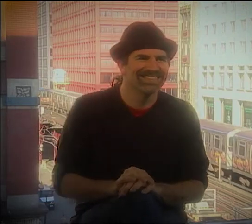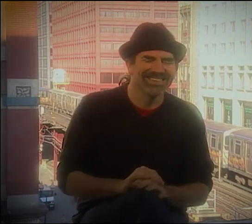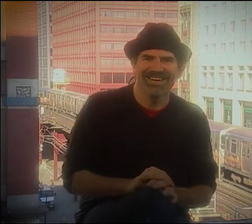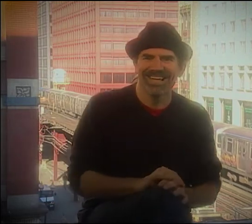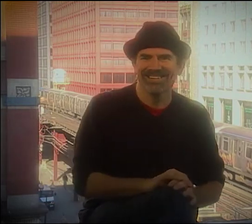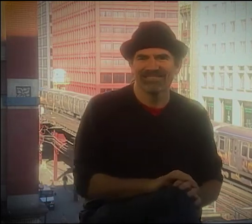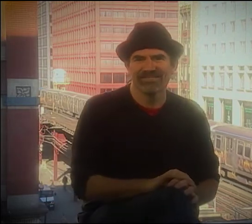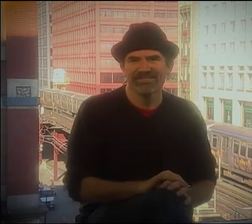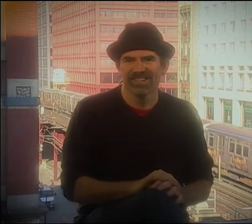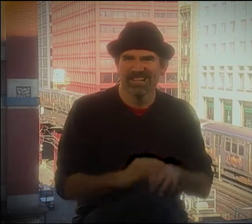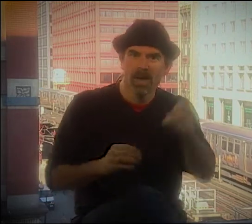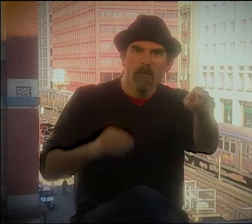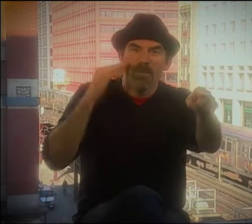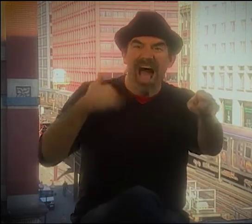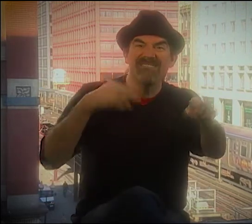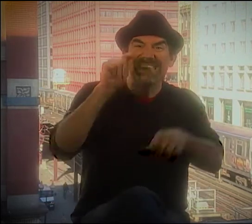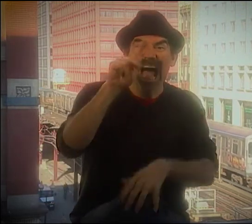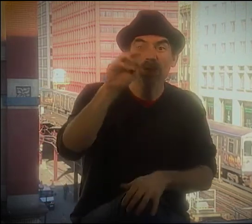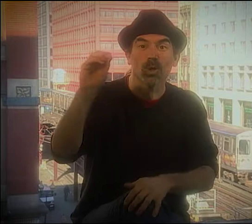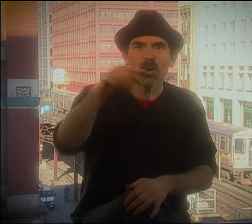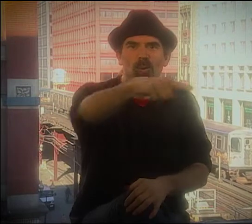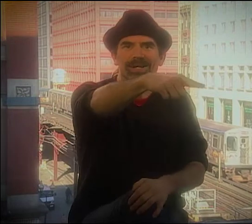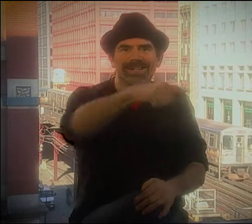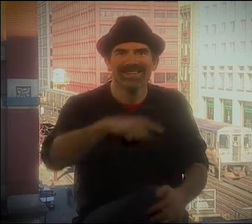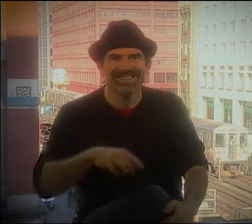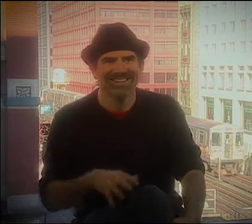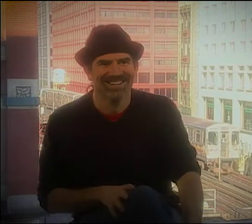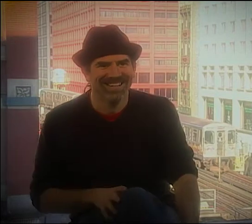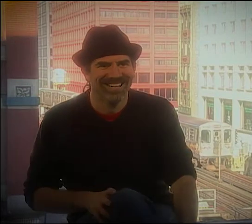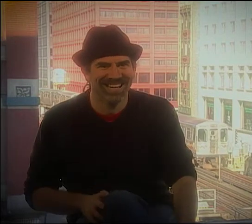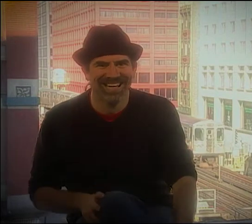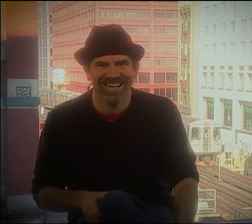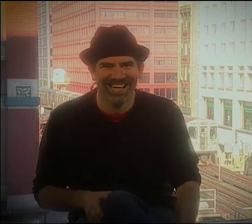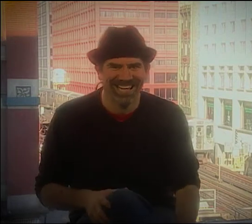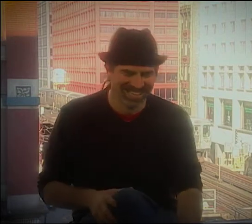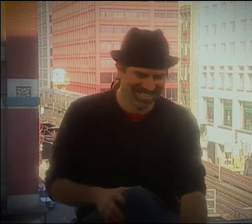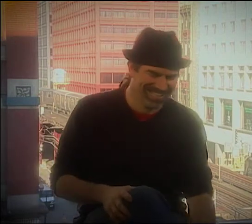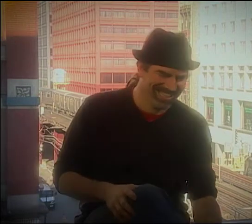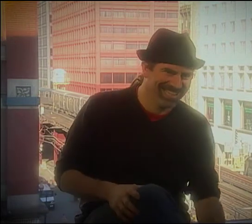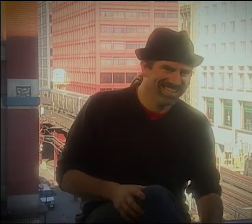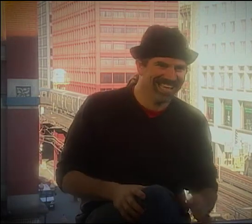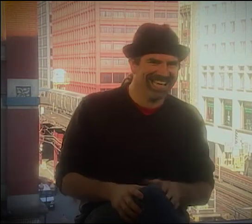OH, YES, YES, YES, I REMEMBER. MIRIAM HAS A TATTOO.